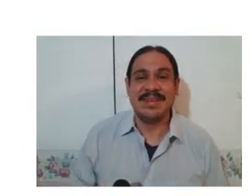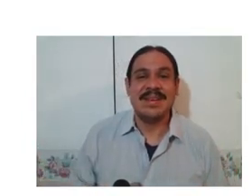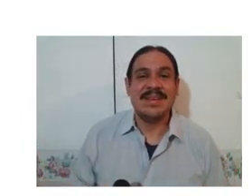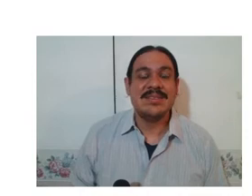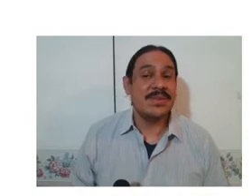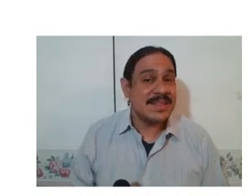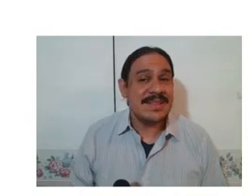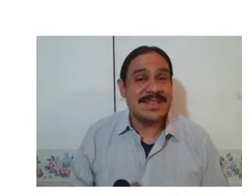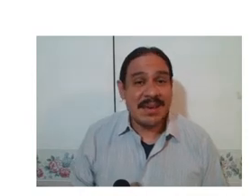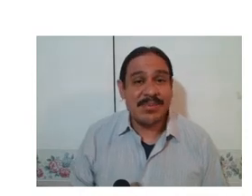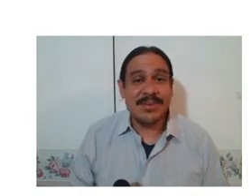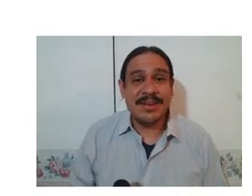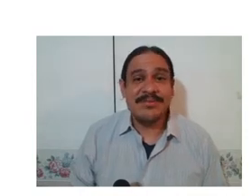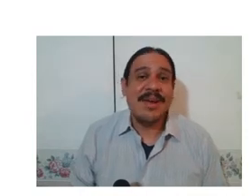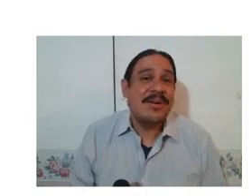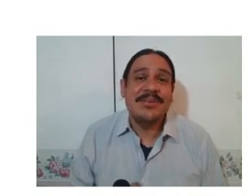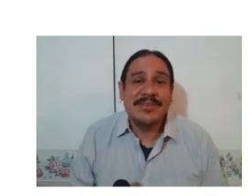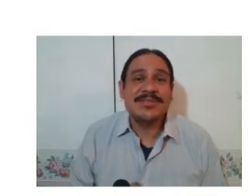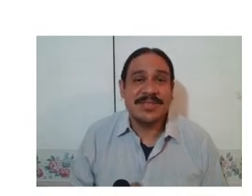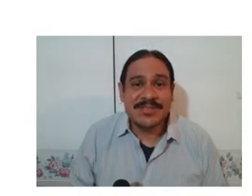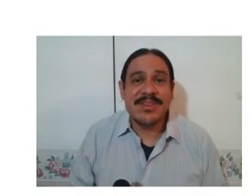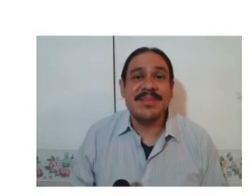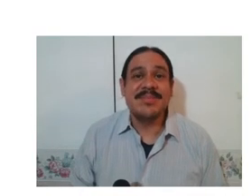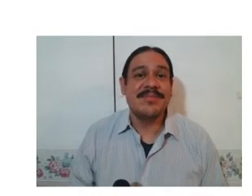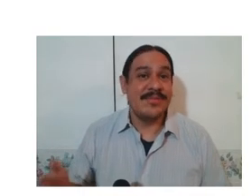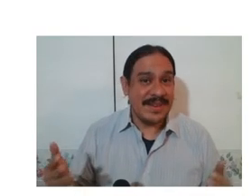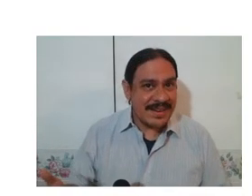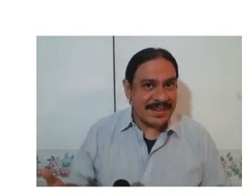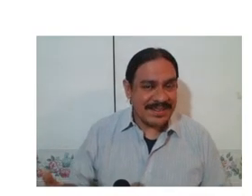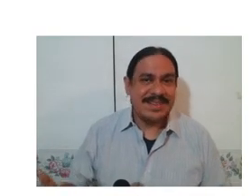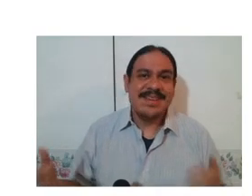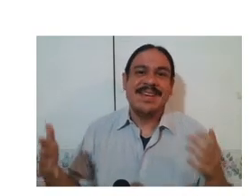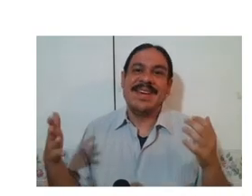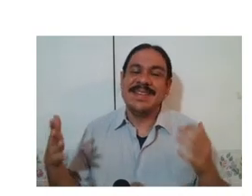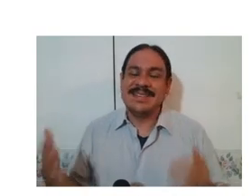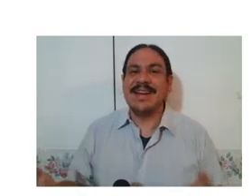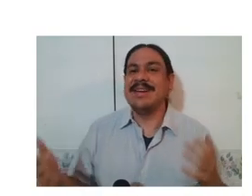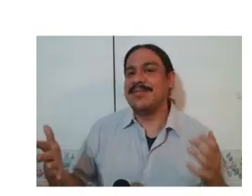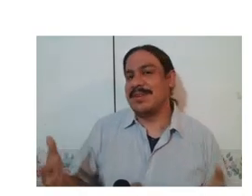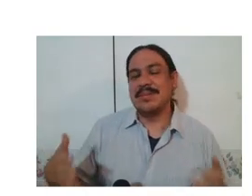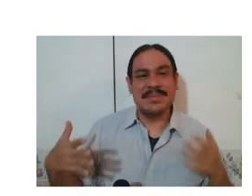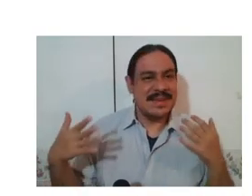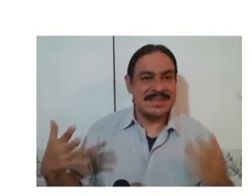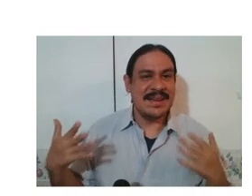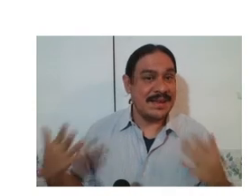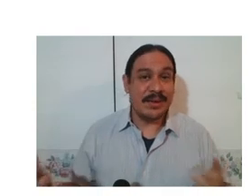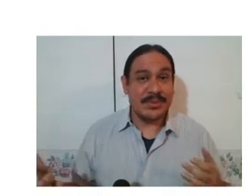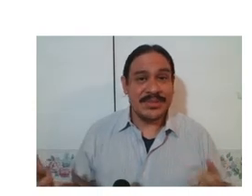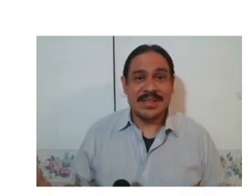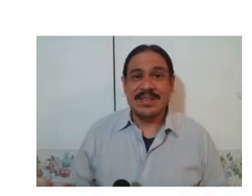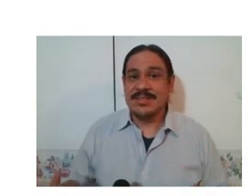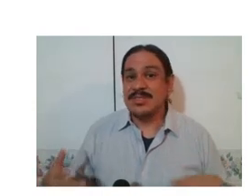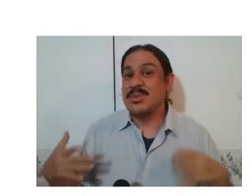and it decomposes each sign into its hand shape the directional orientation of your hands the relationship between the two